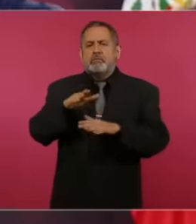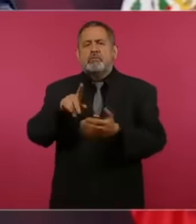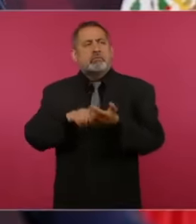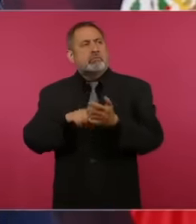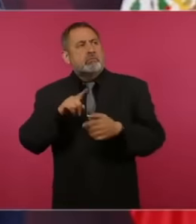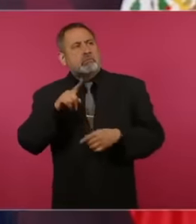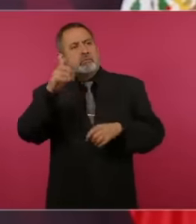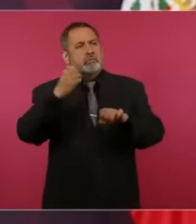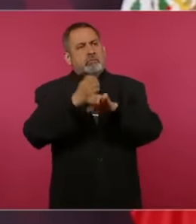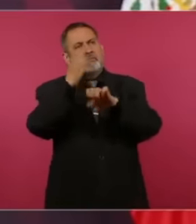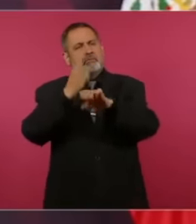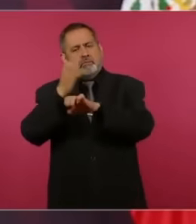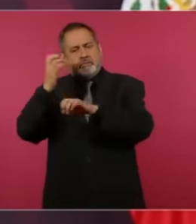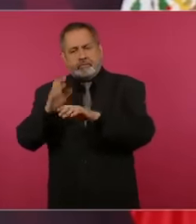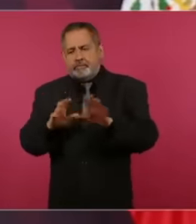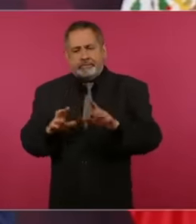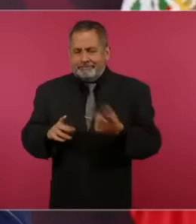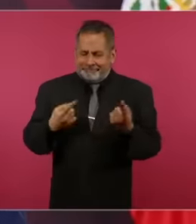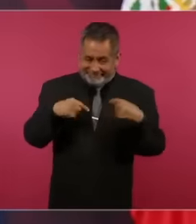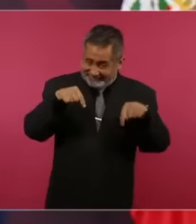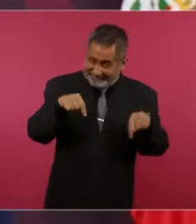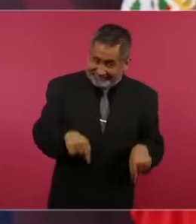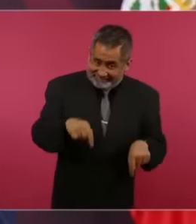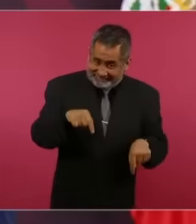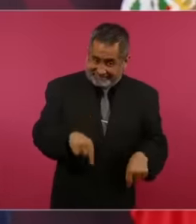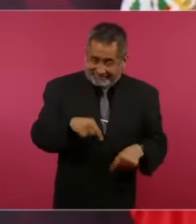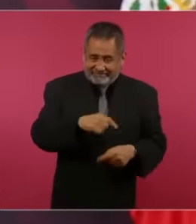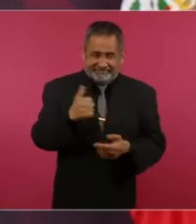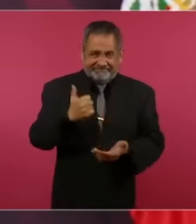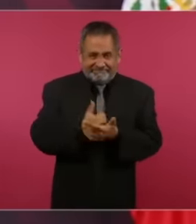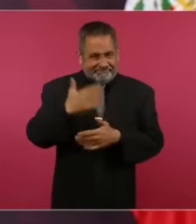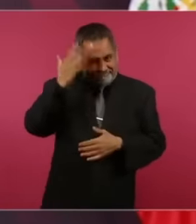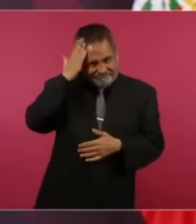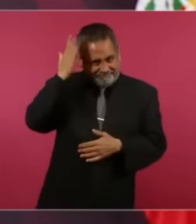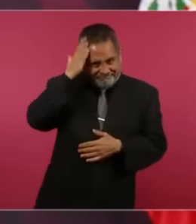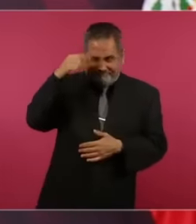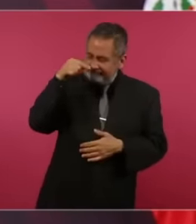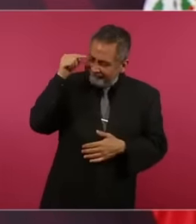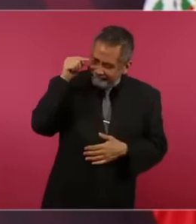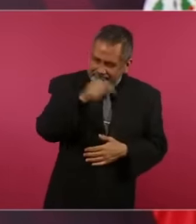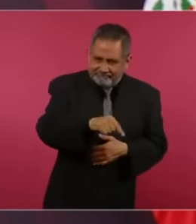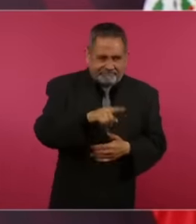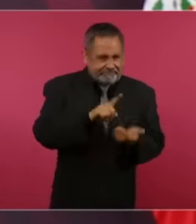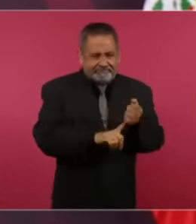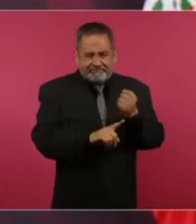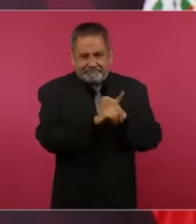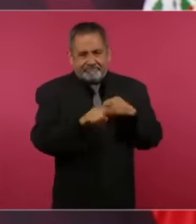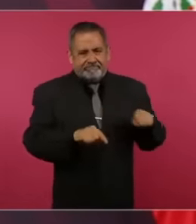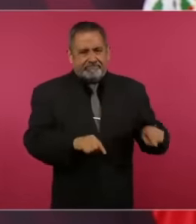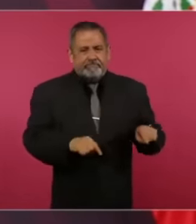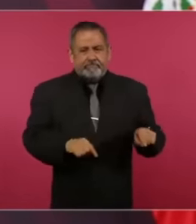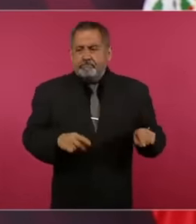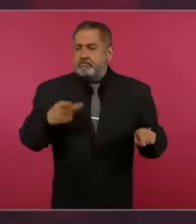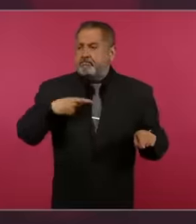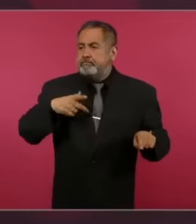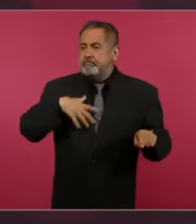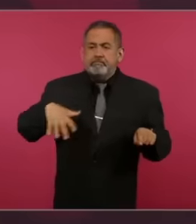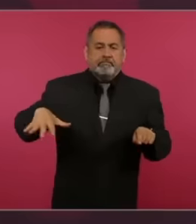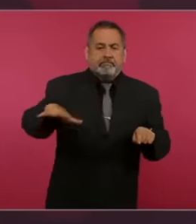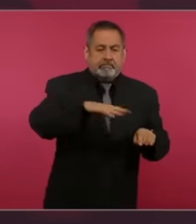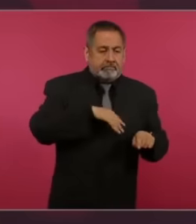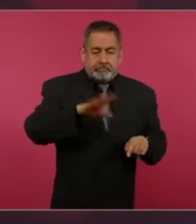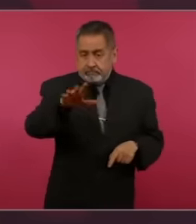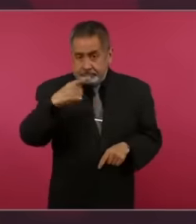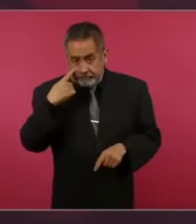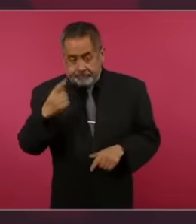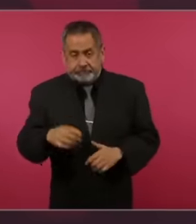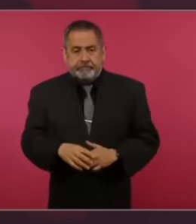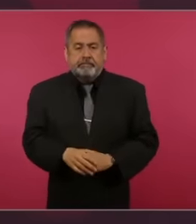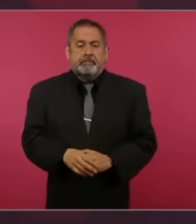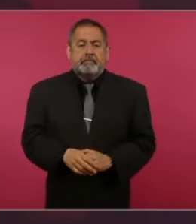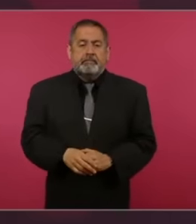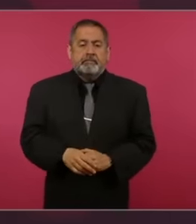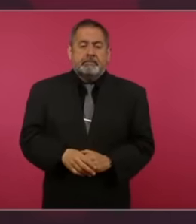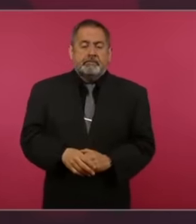states Ah Because this is where the issue is and where people look, it seems